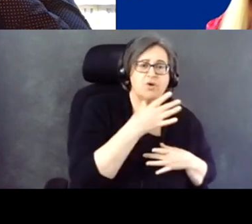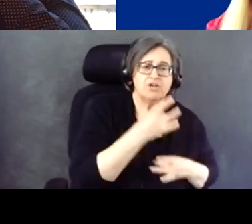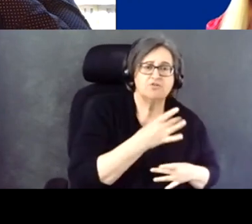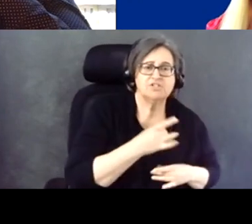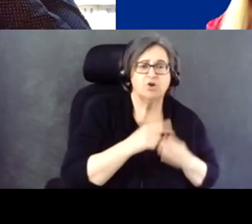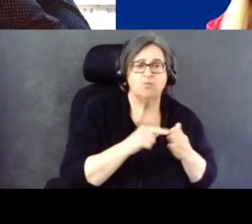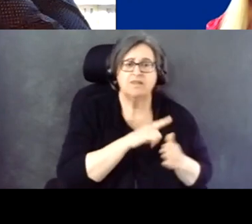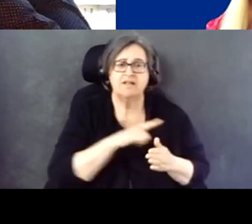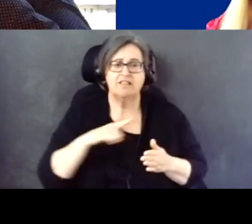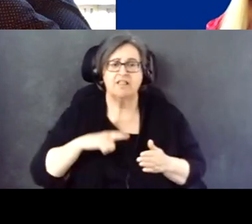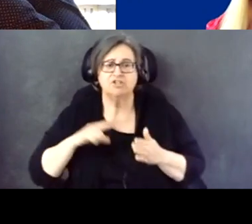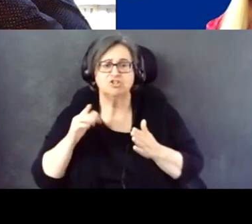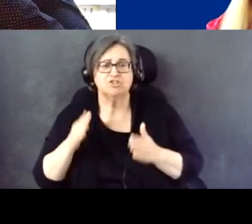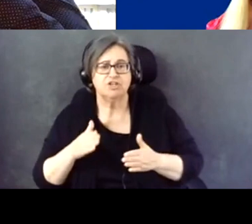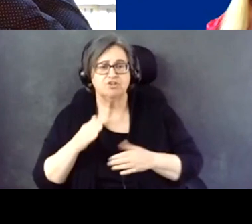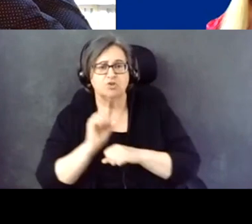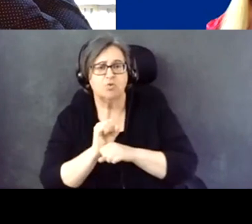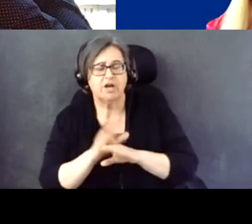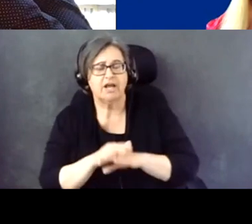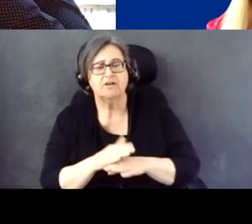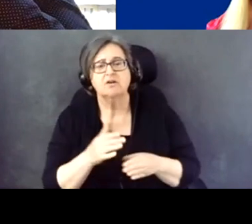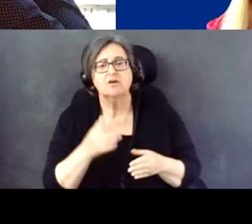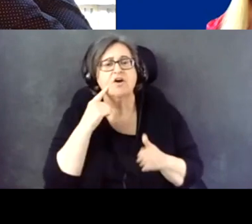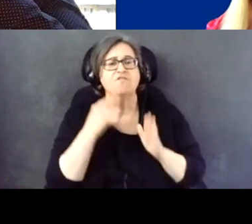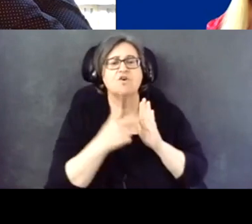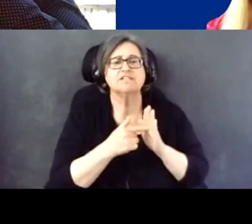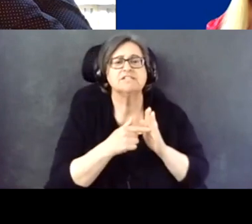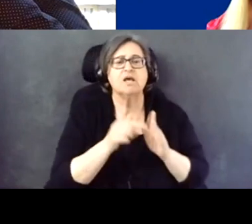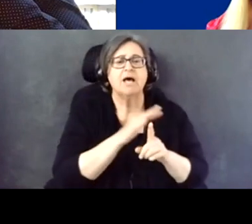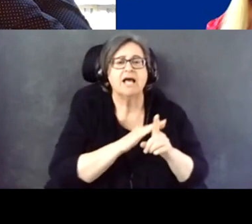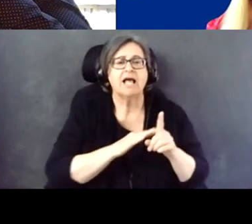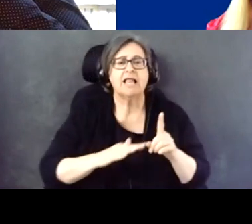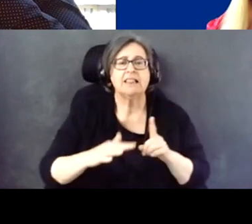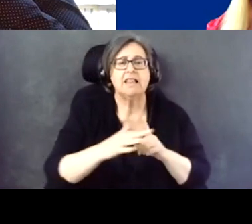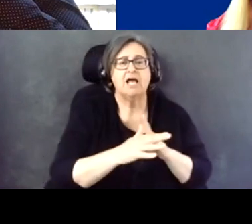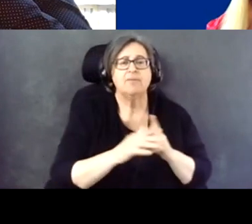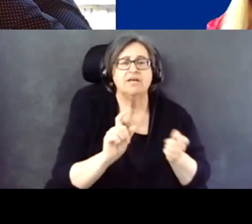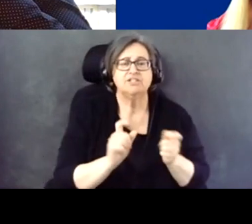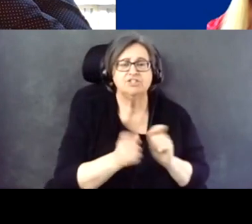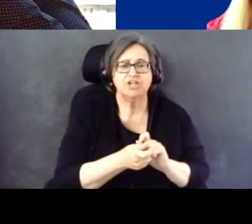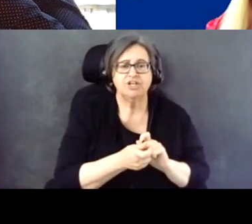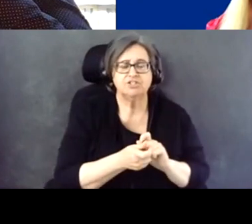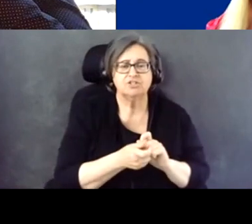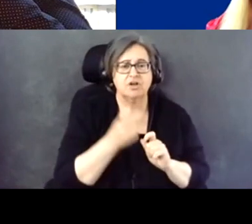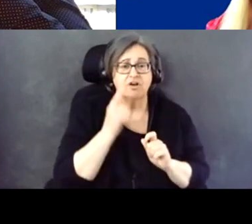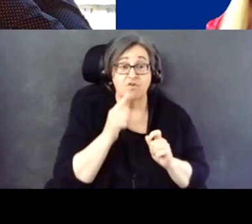Thinking about thing like climate change and thing like that for people's health, you know,